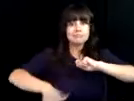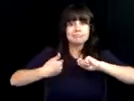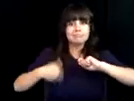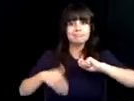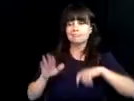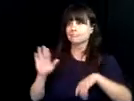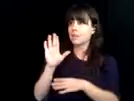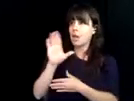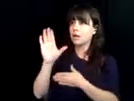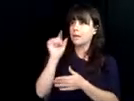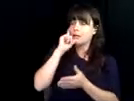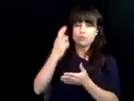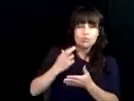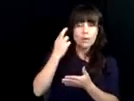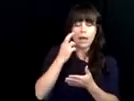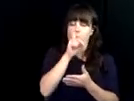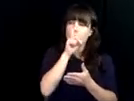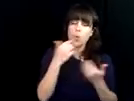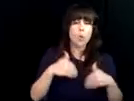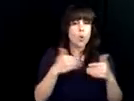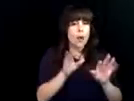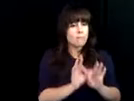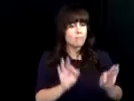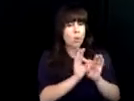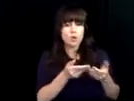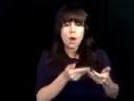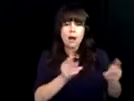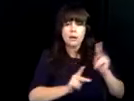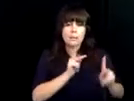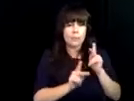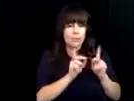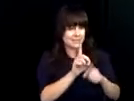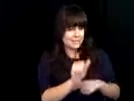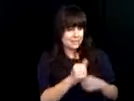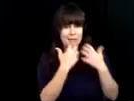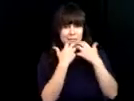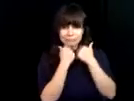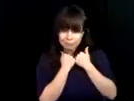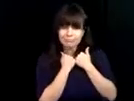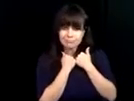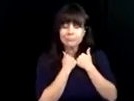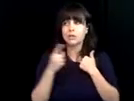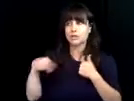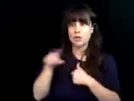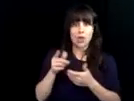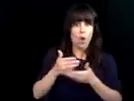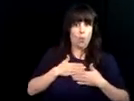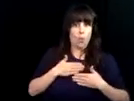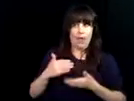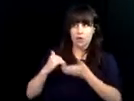helpful is the attitude of the employers. Companies are now realizing the value in hiring